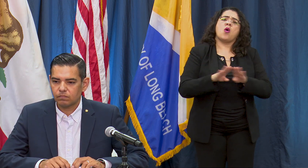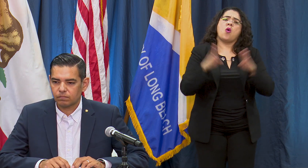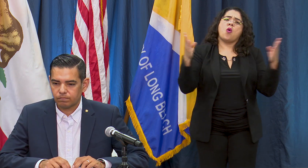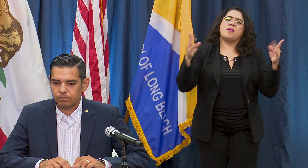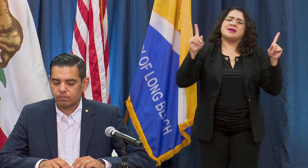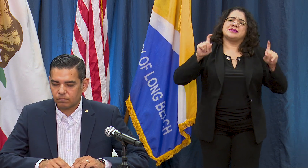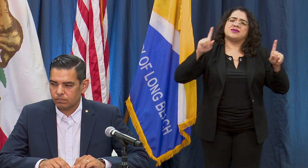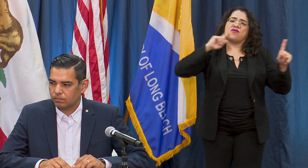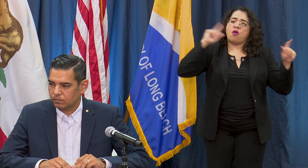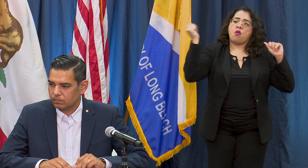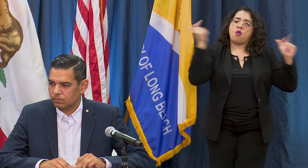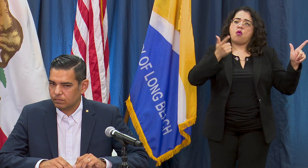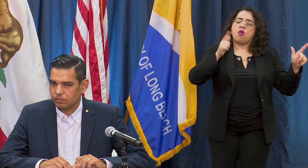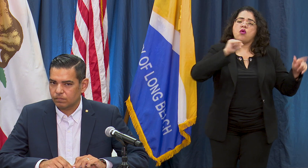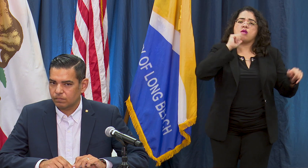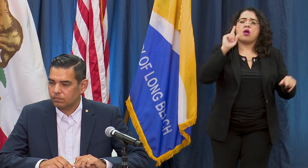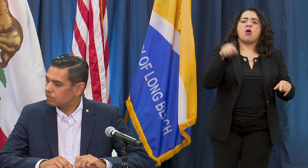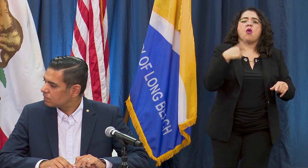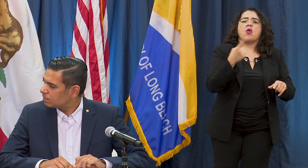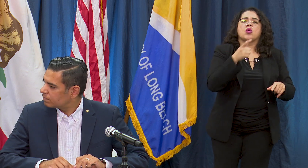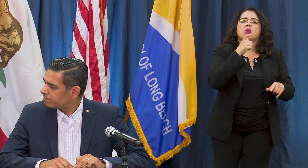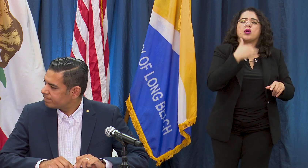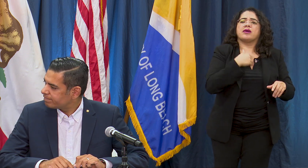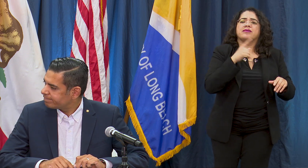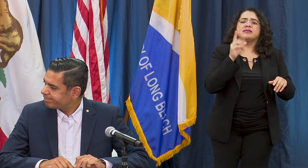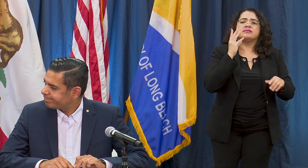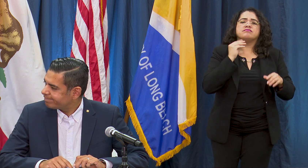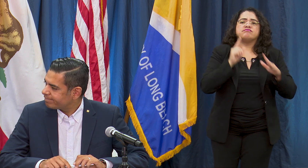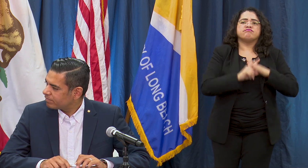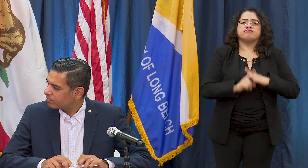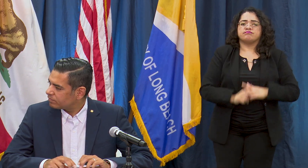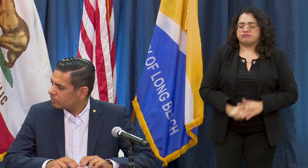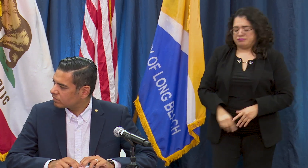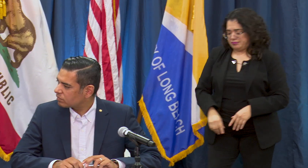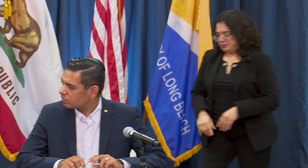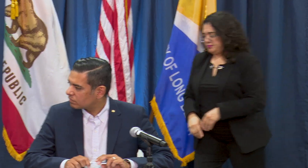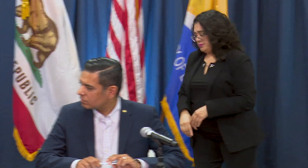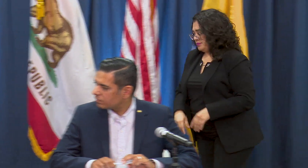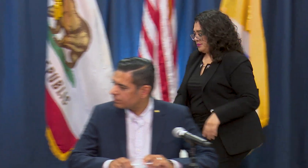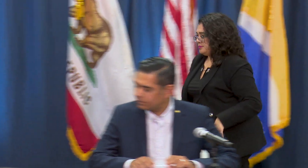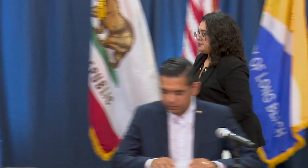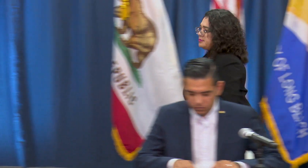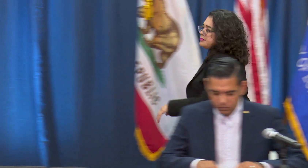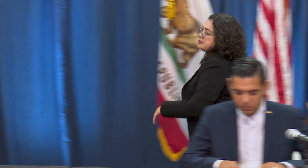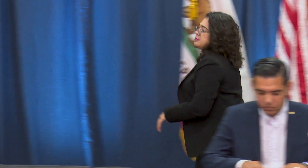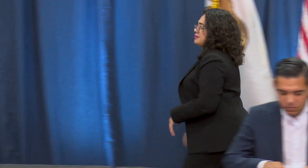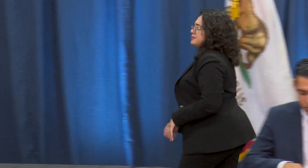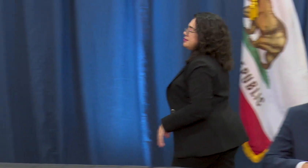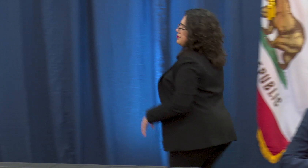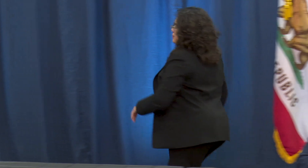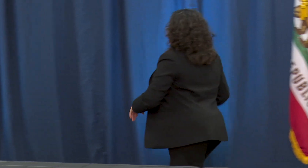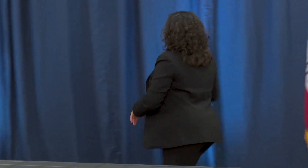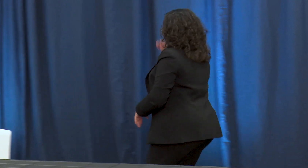and not just those experiencing symptoms? So at this time we're averaging so right